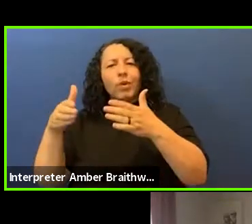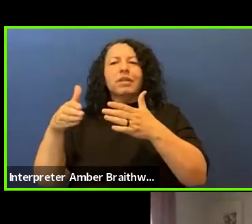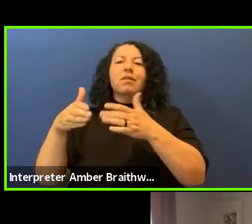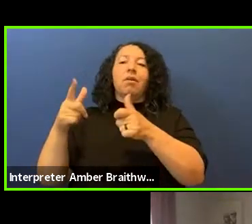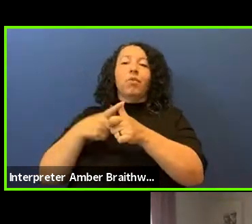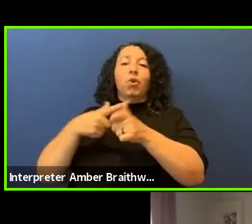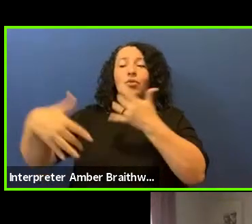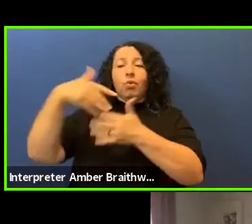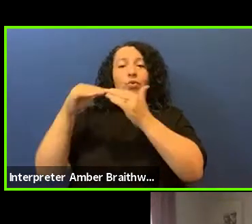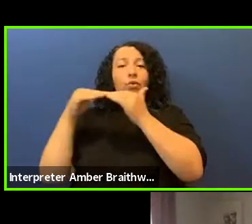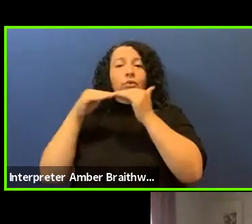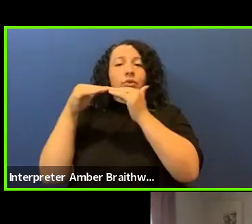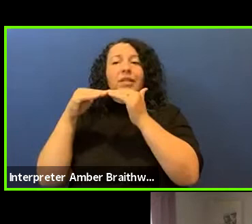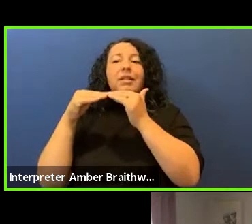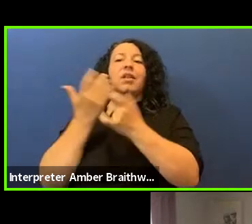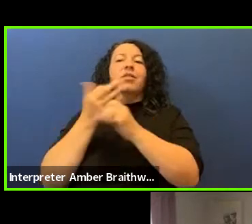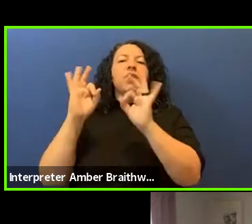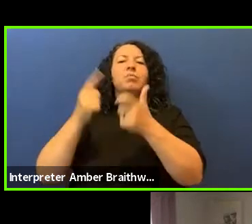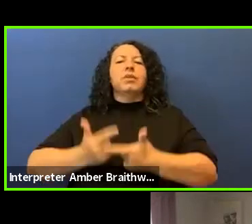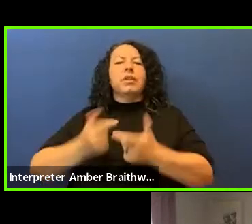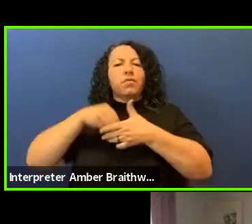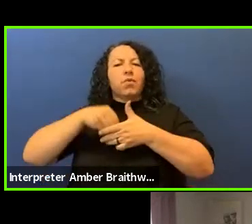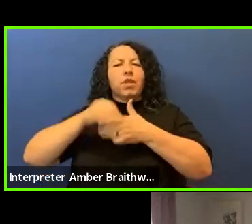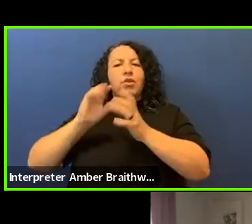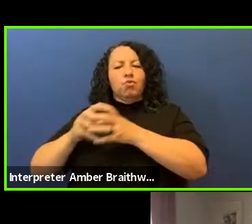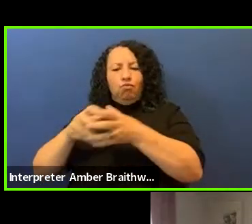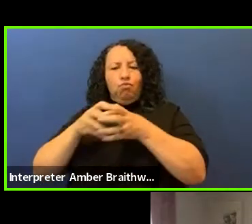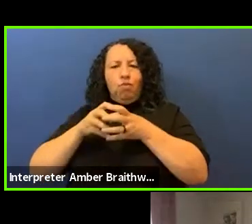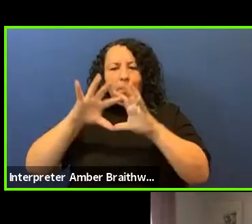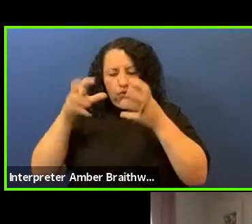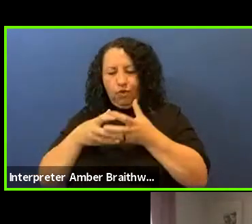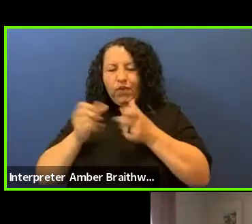the tribal circle as an expressive individual. His work is held in the